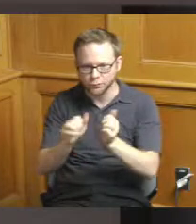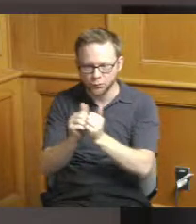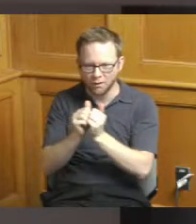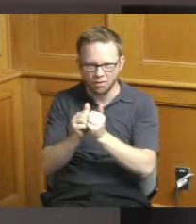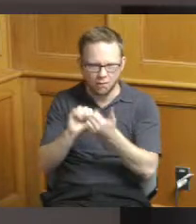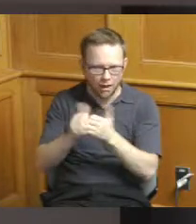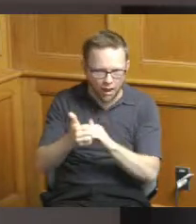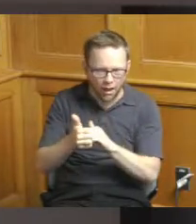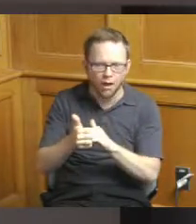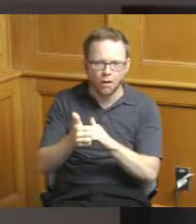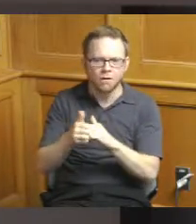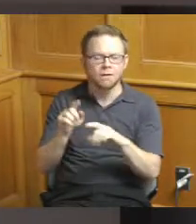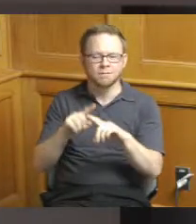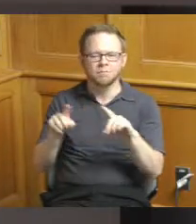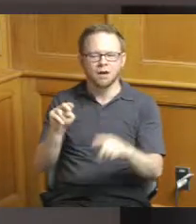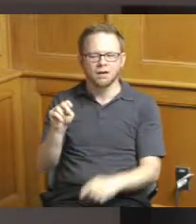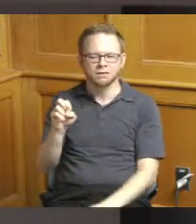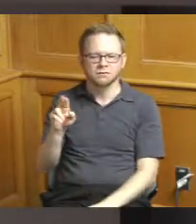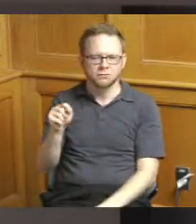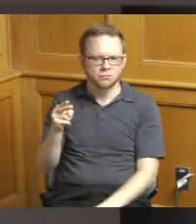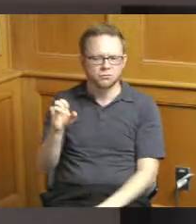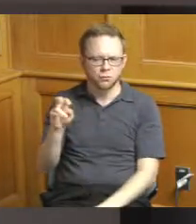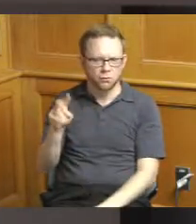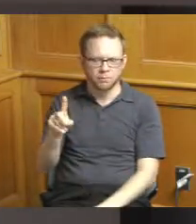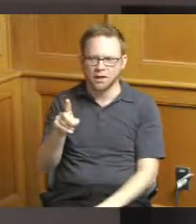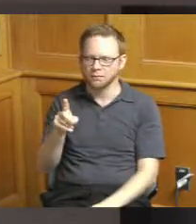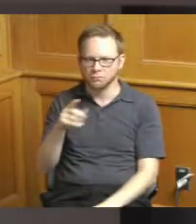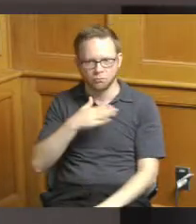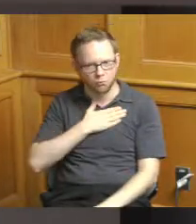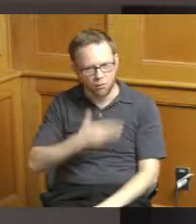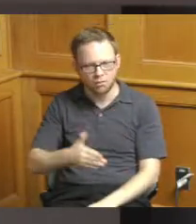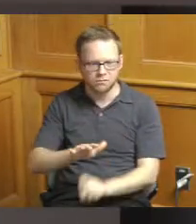North Bend is willing to take the the long and hard road to do this because like I said they've